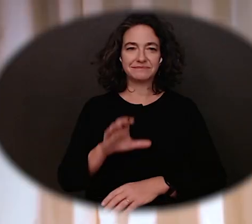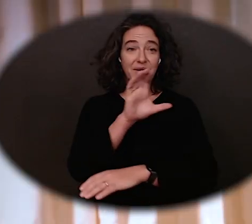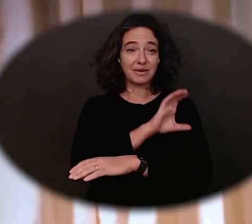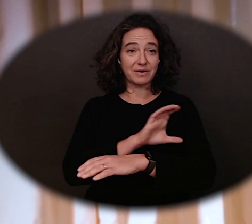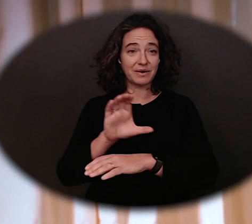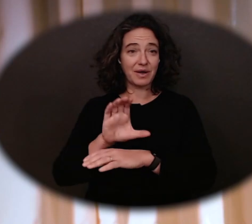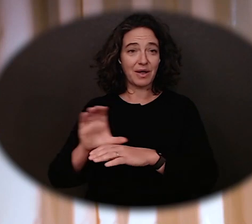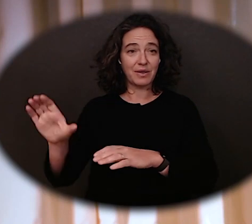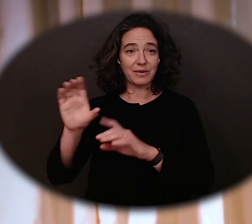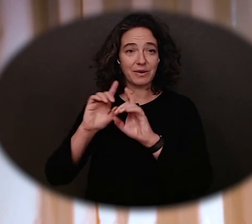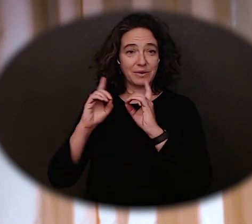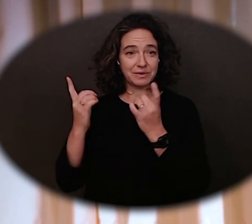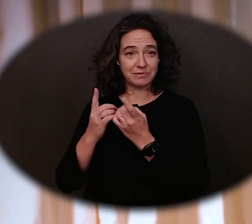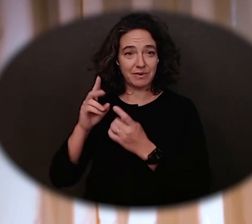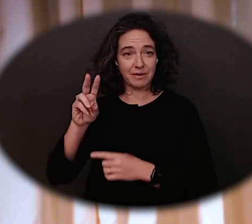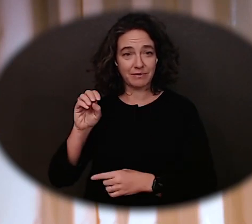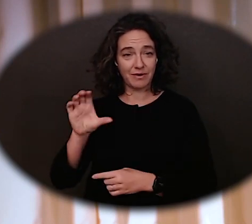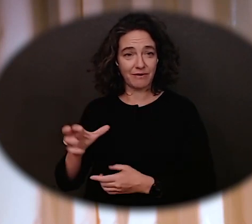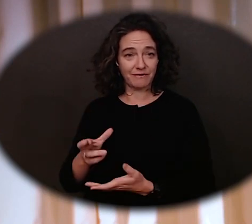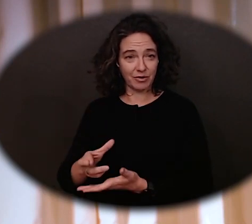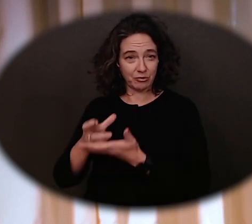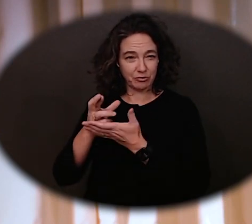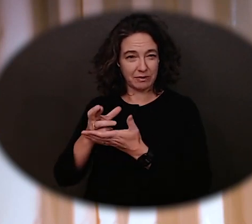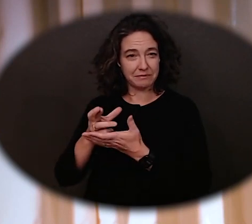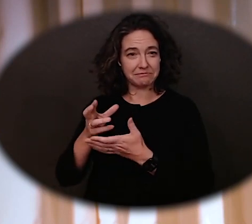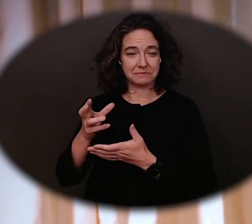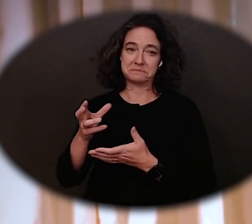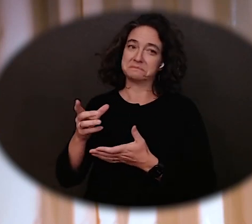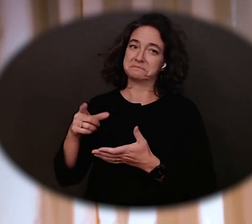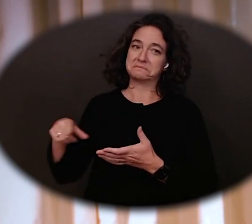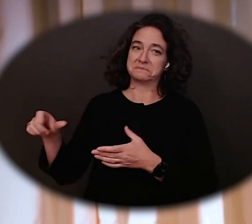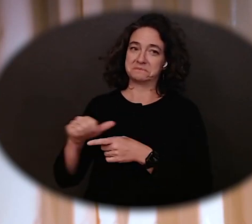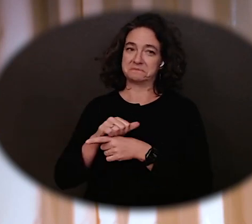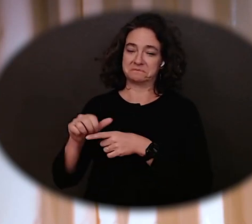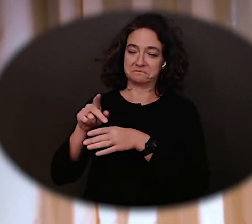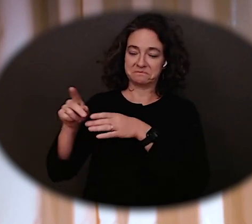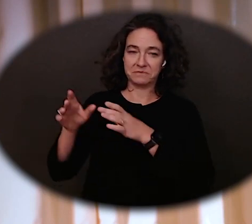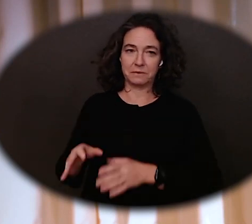The trained professionals at Colorado's Division of Vocational Rehabilitation are experts